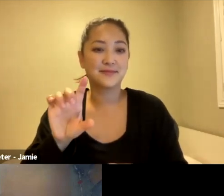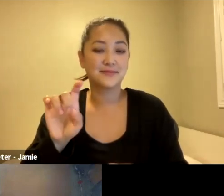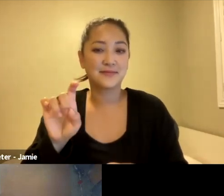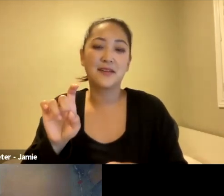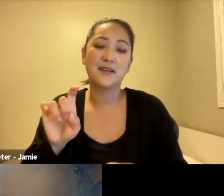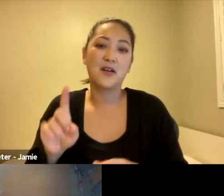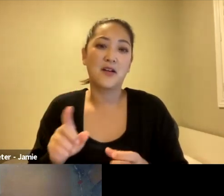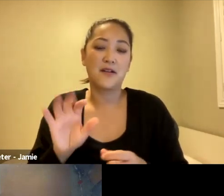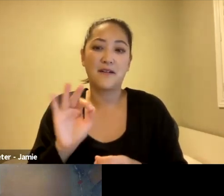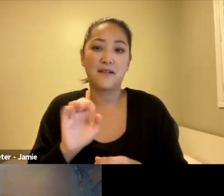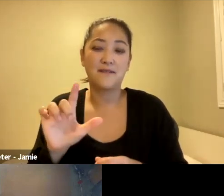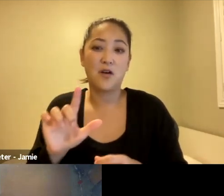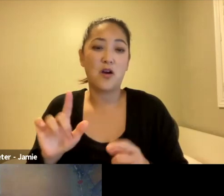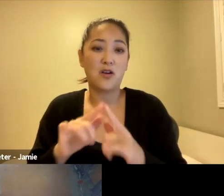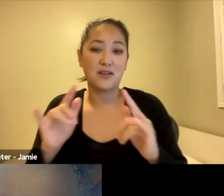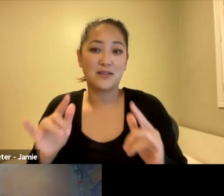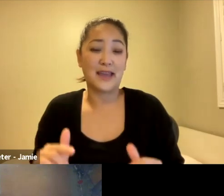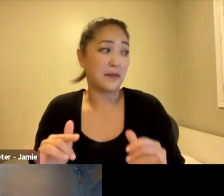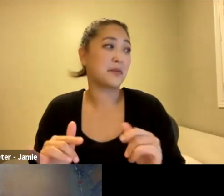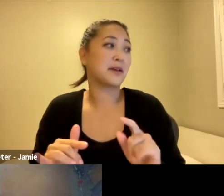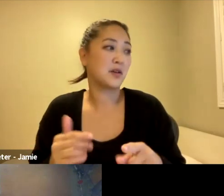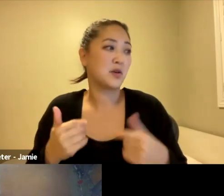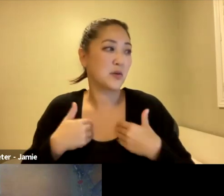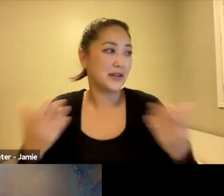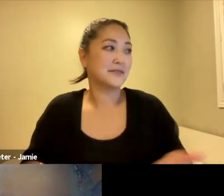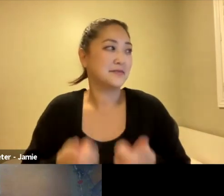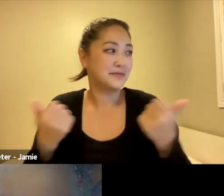and certainly there's a lot of fire and a lot of gathering around the fire